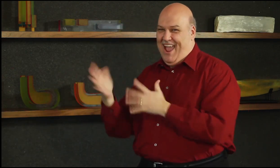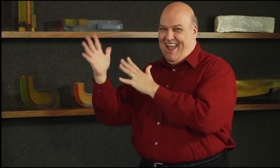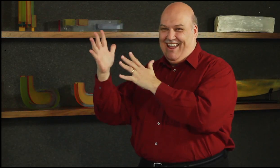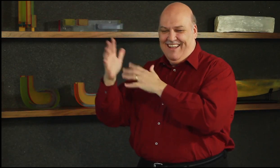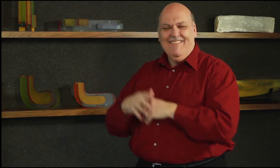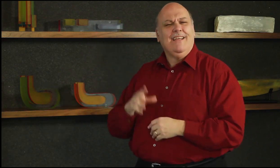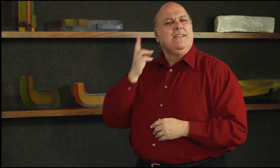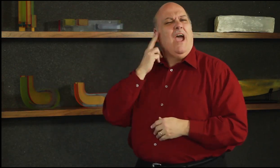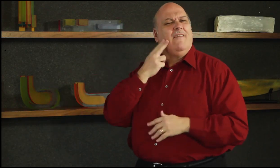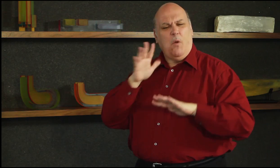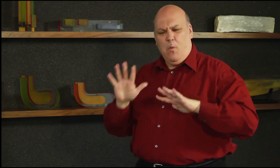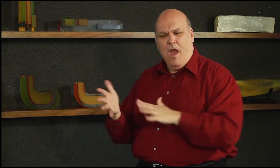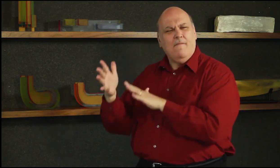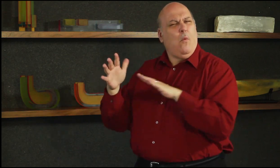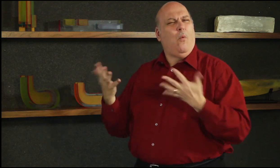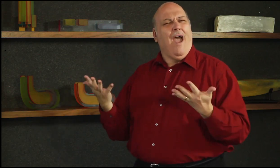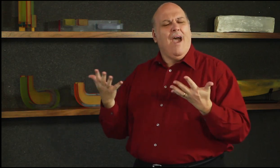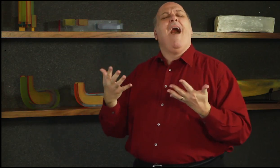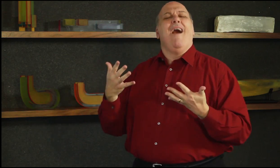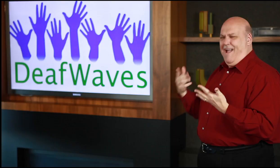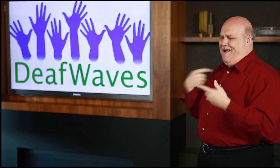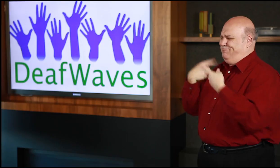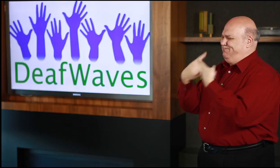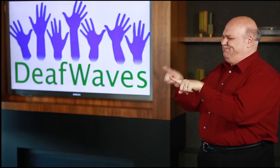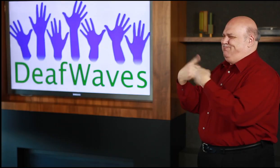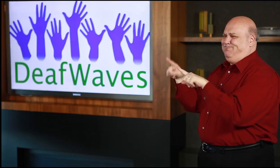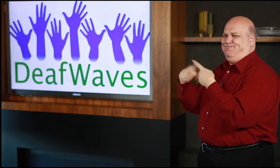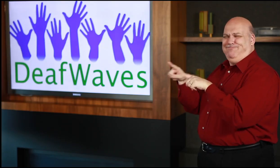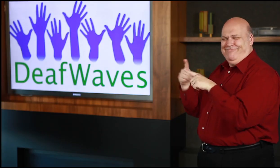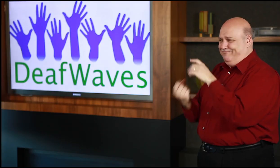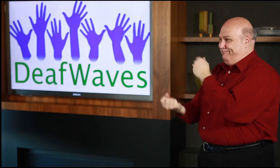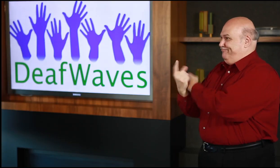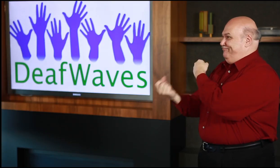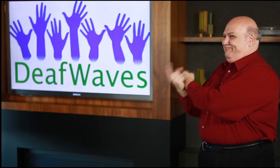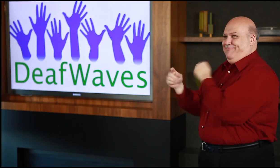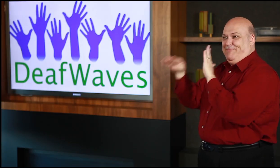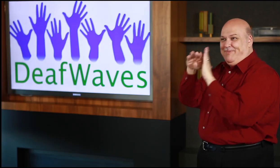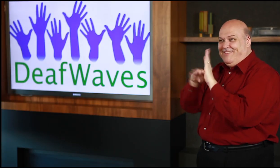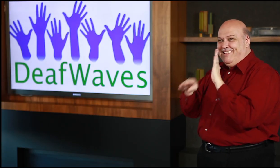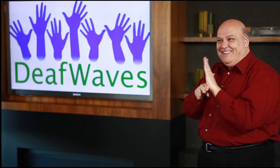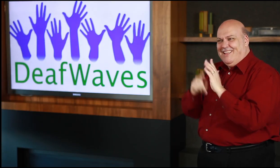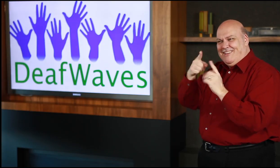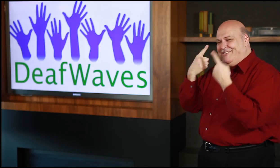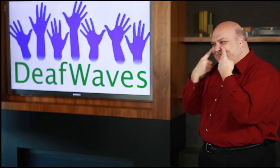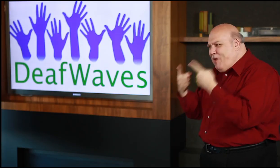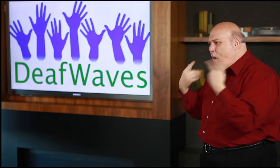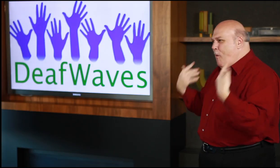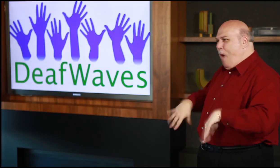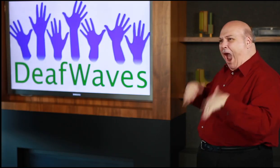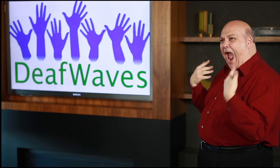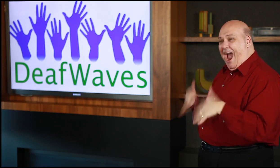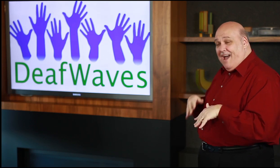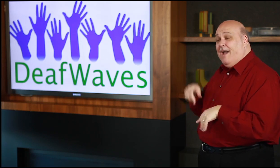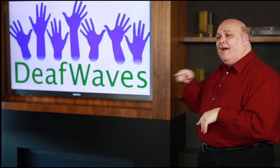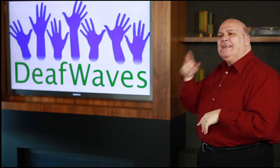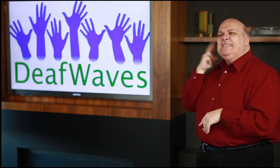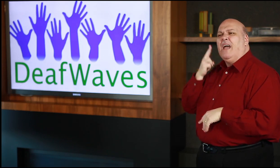Travel with me as we touch on different topics and why DeafWaves gives us pride!